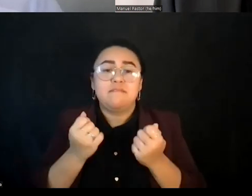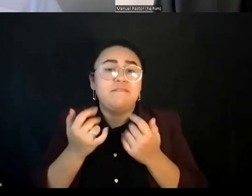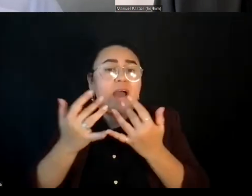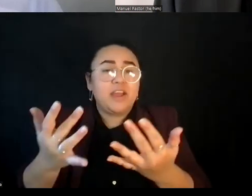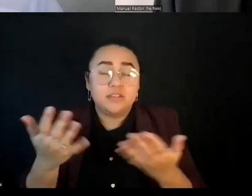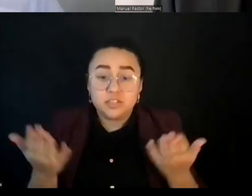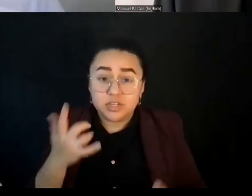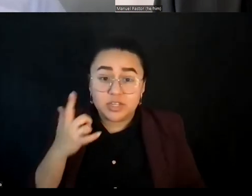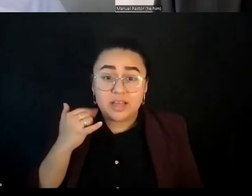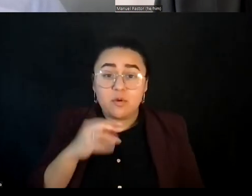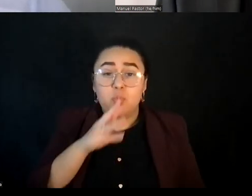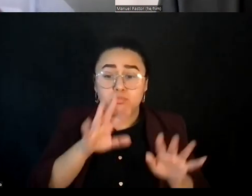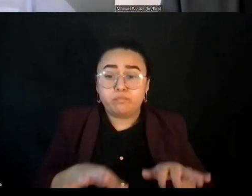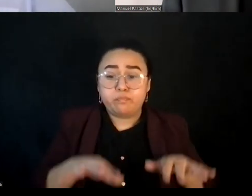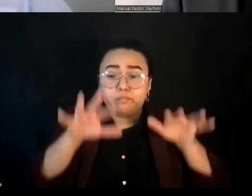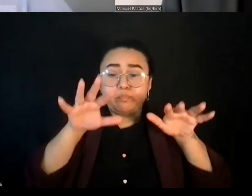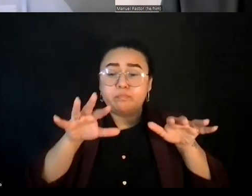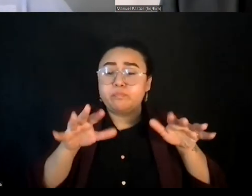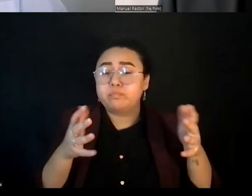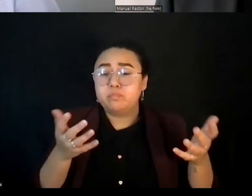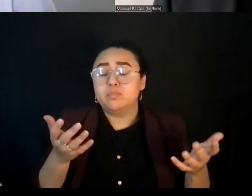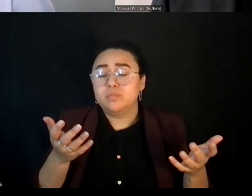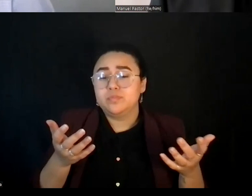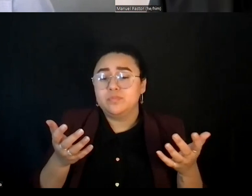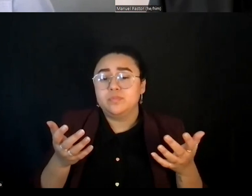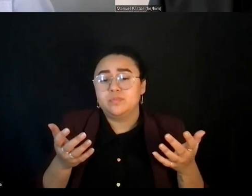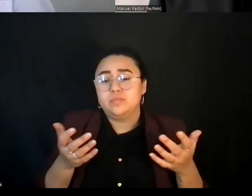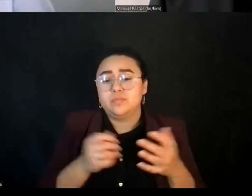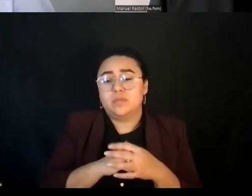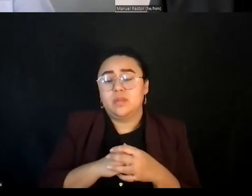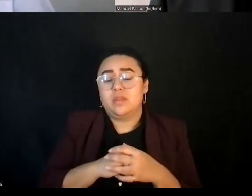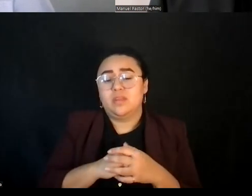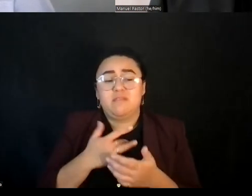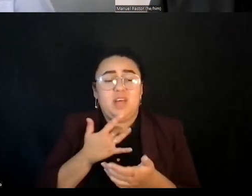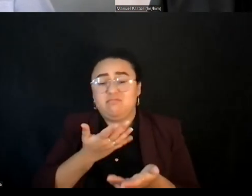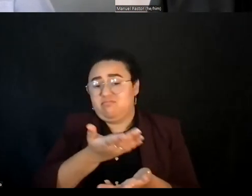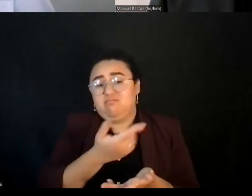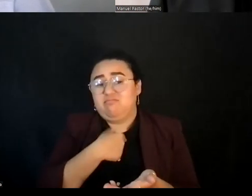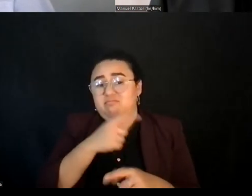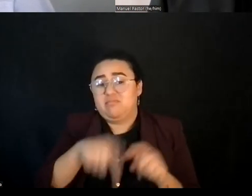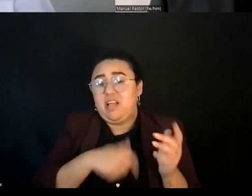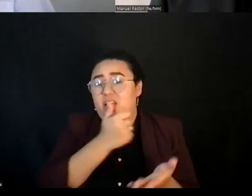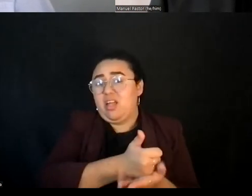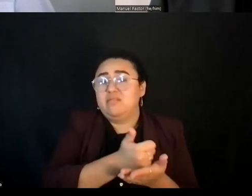And in some ways, it's not only part of this also goes beyond us. I mean, Earth is complicated.